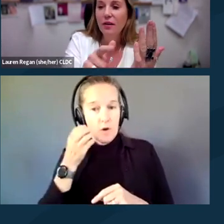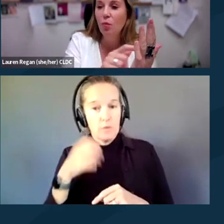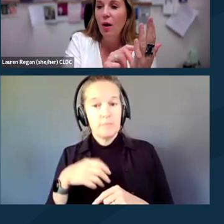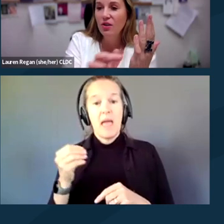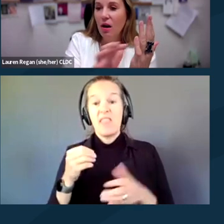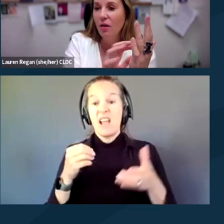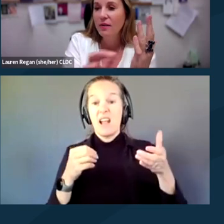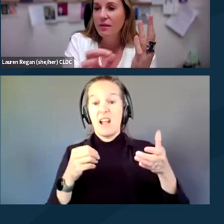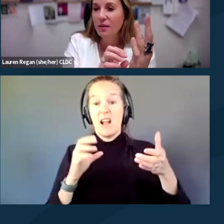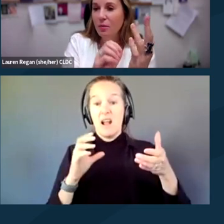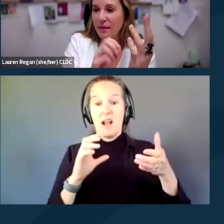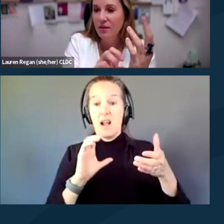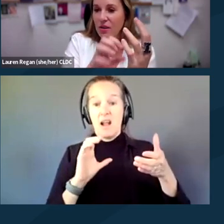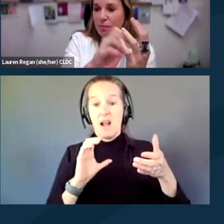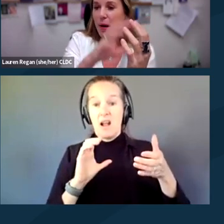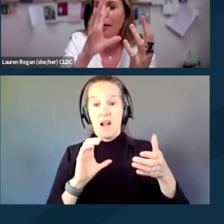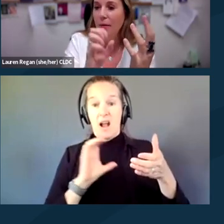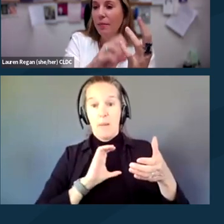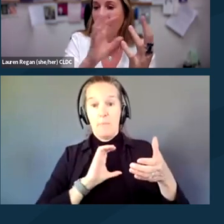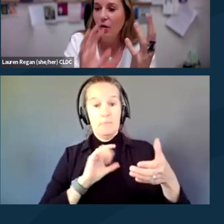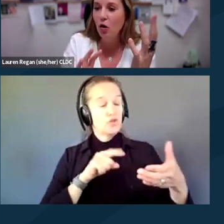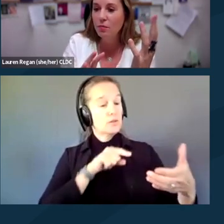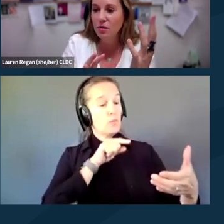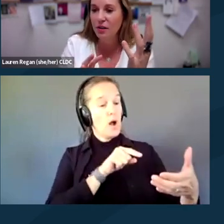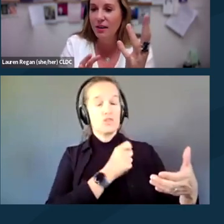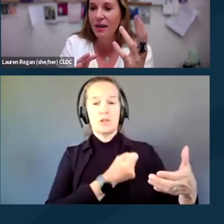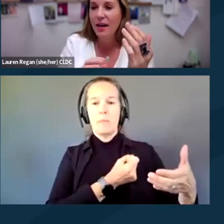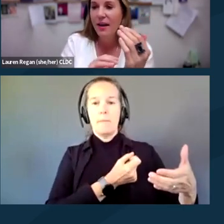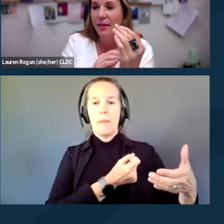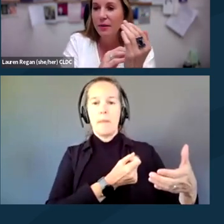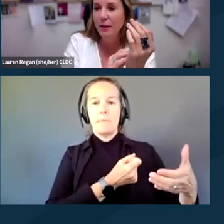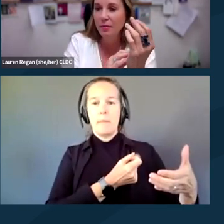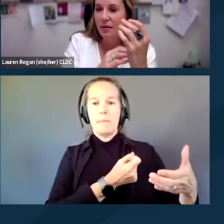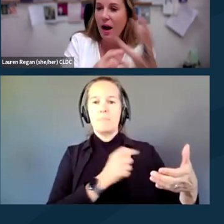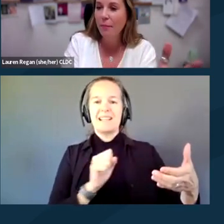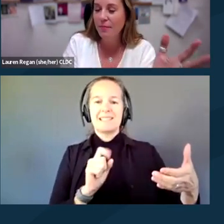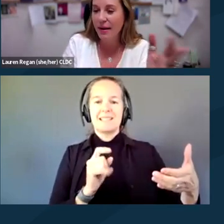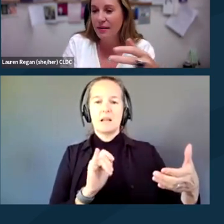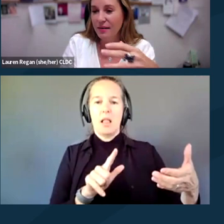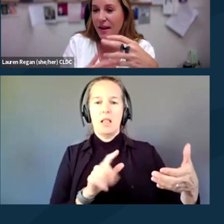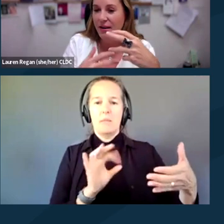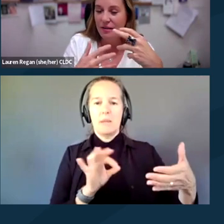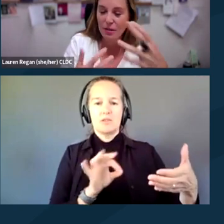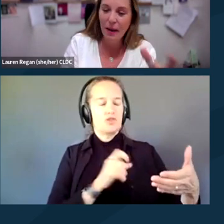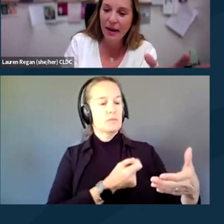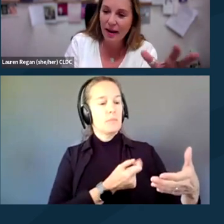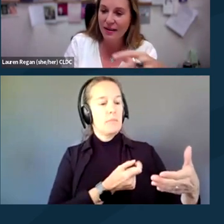and watched all the signal messages pop up on the home screen, and they were able to compromise and spy on